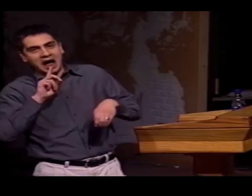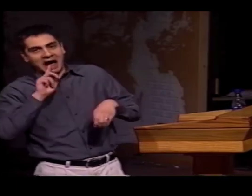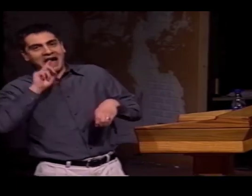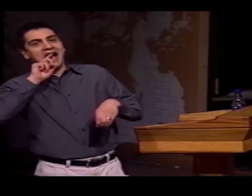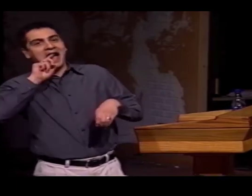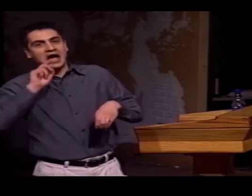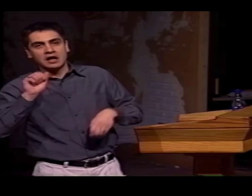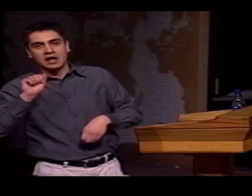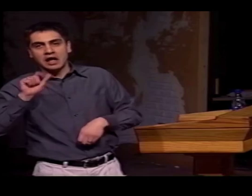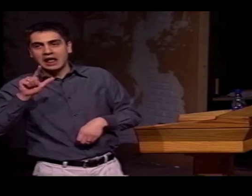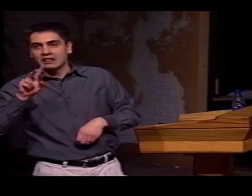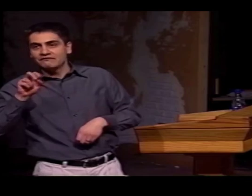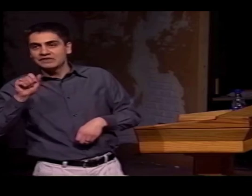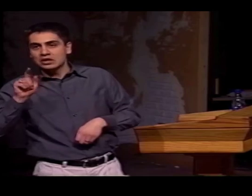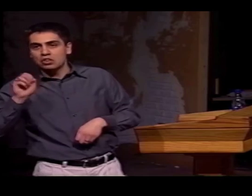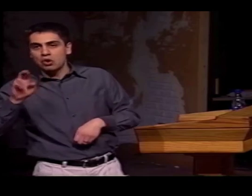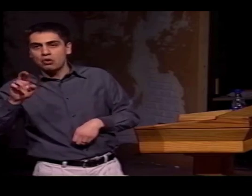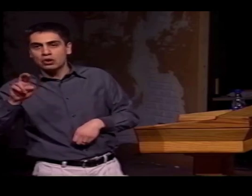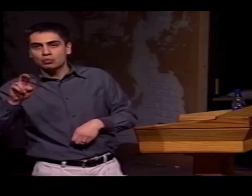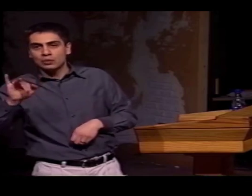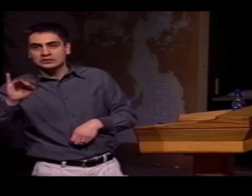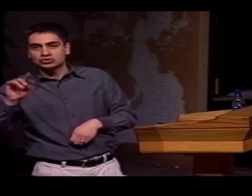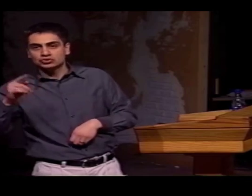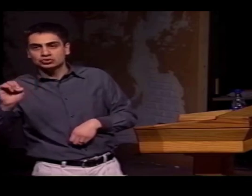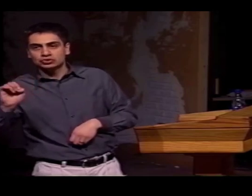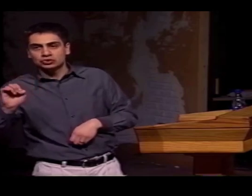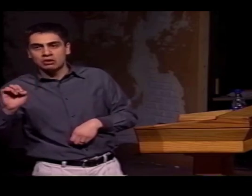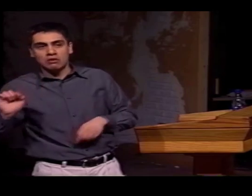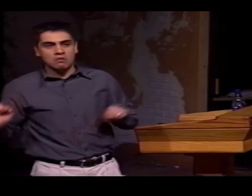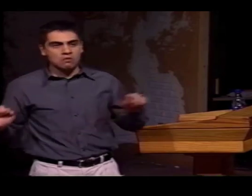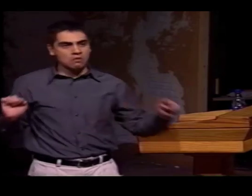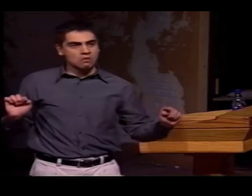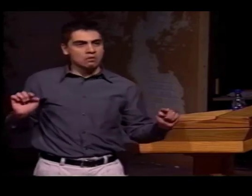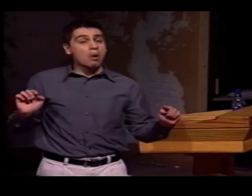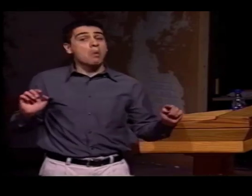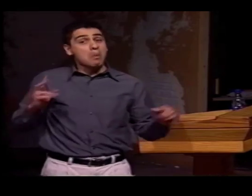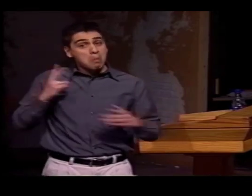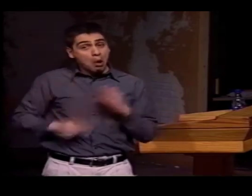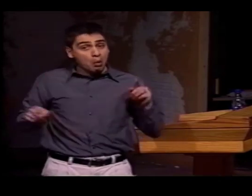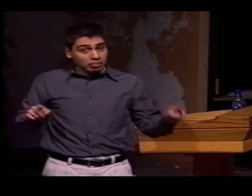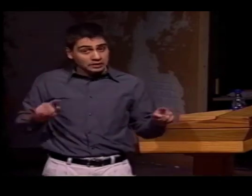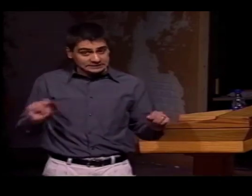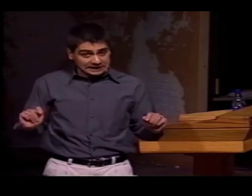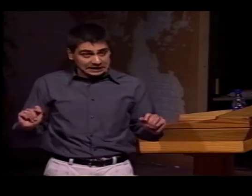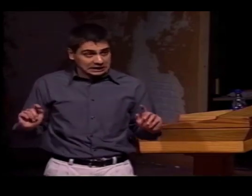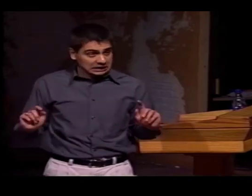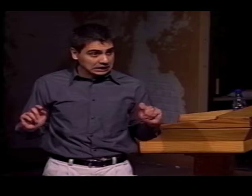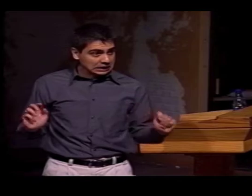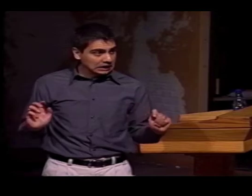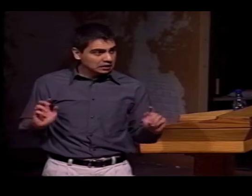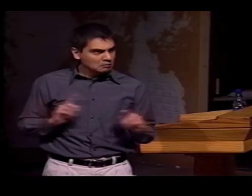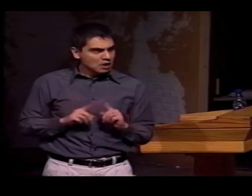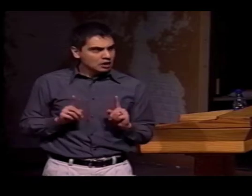IT'S ON THE ALVEOLAR RIDGE. THE TONGUE IS ON THE ALVEOLAR RIDGE TO MAKE THE "T" SOUND,